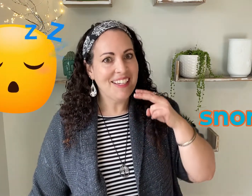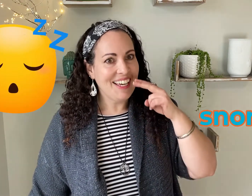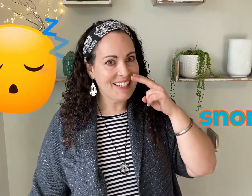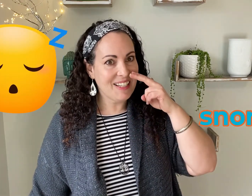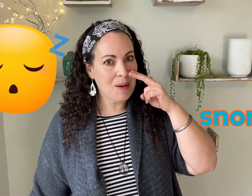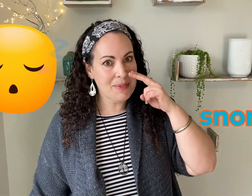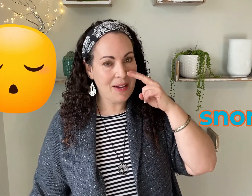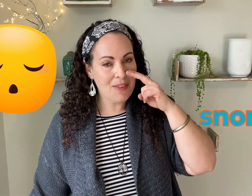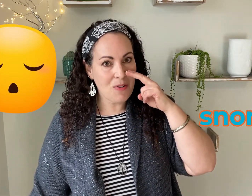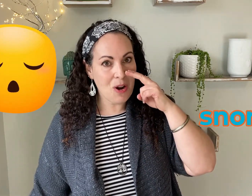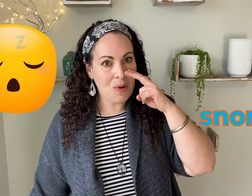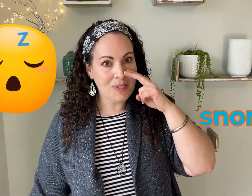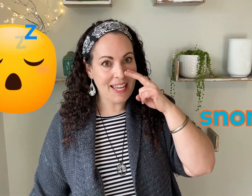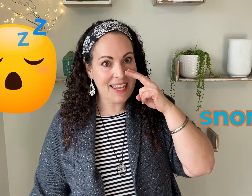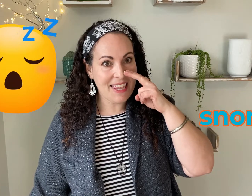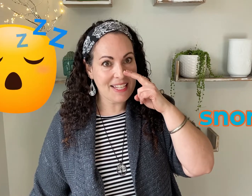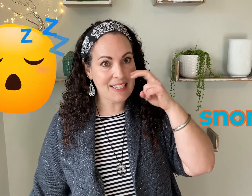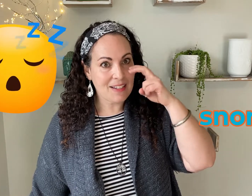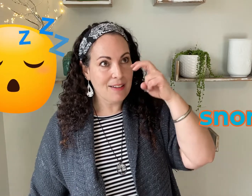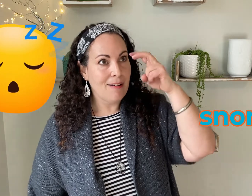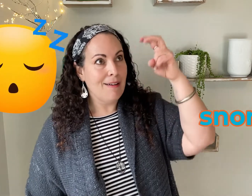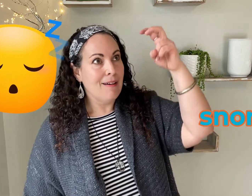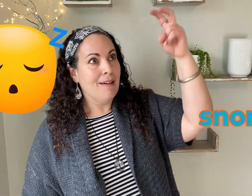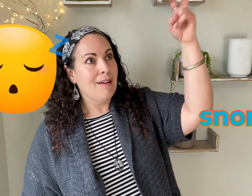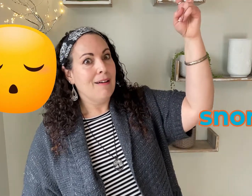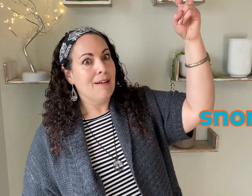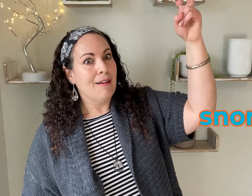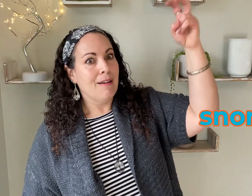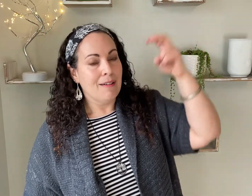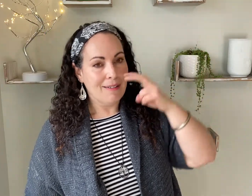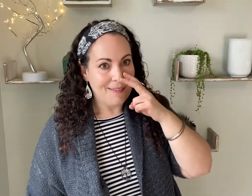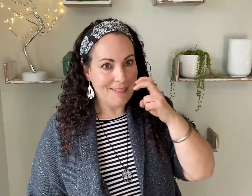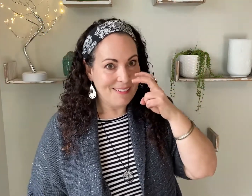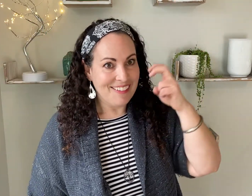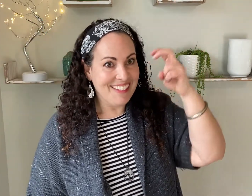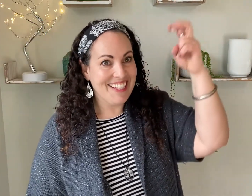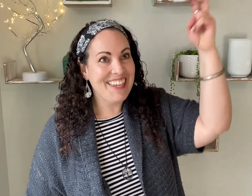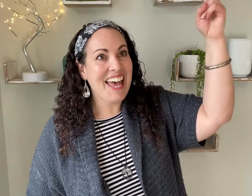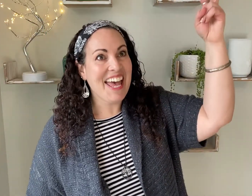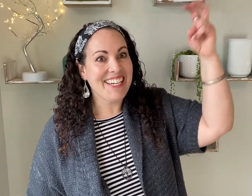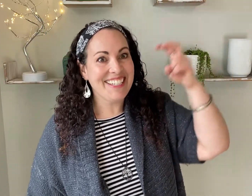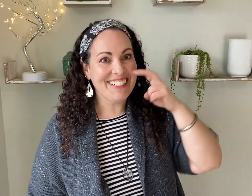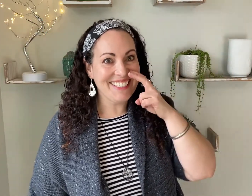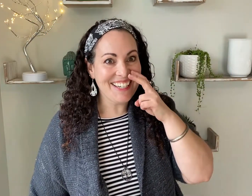It comes out of their nose like this. Like that, there you go.